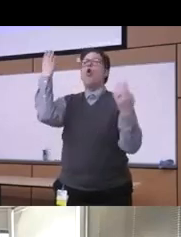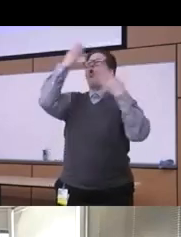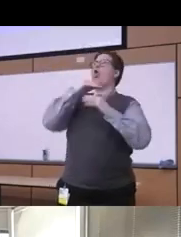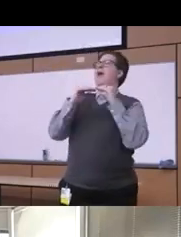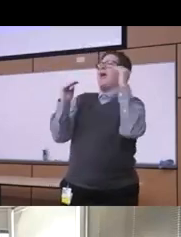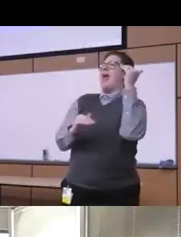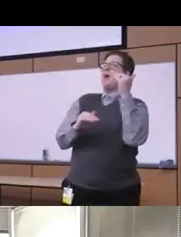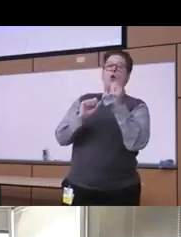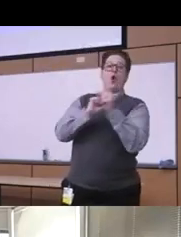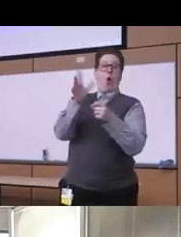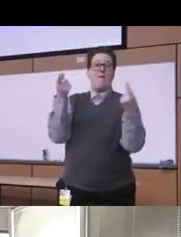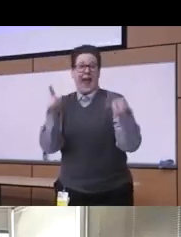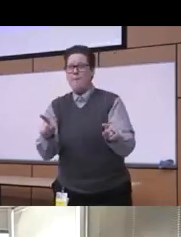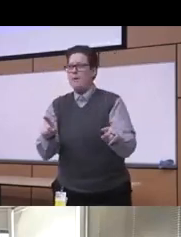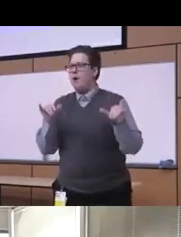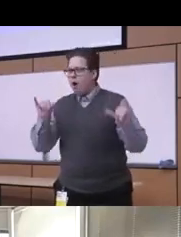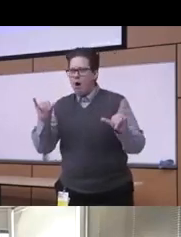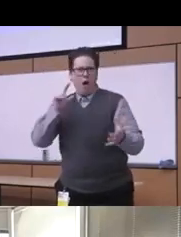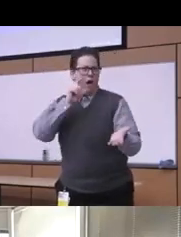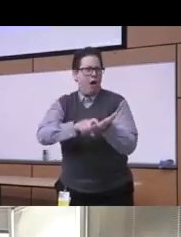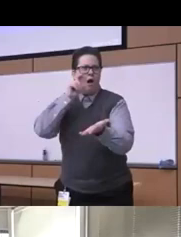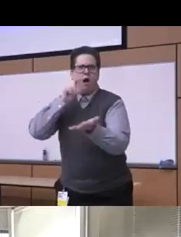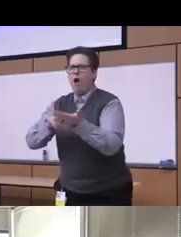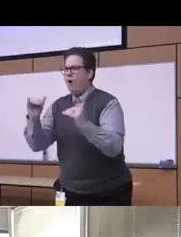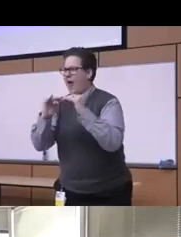so which indicates that how much it's important for us to keep doing the work that we need to do